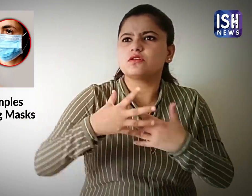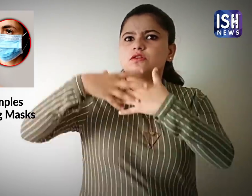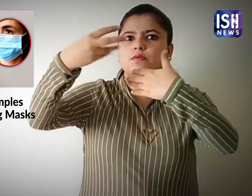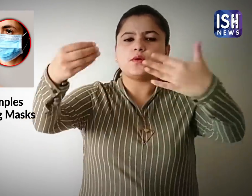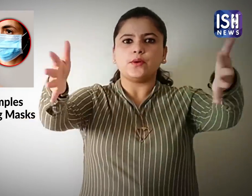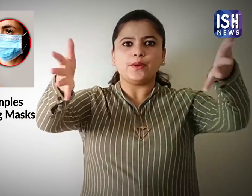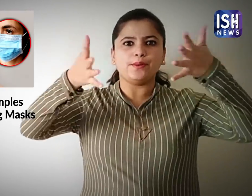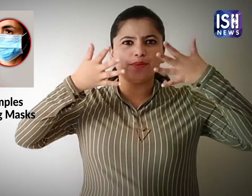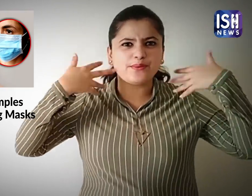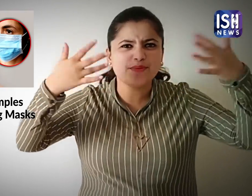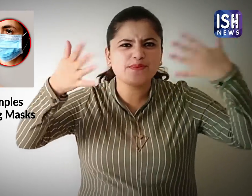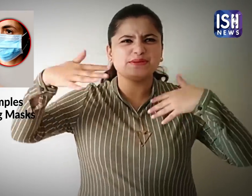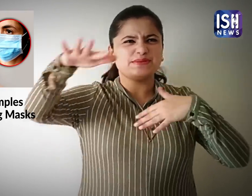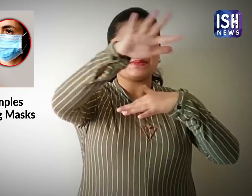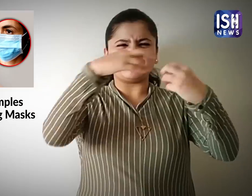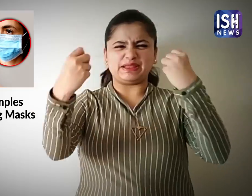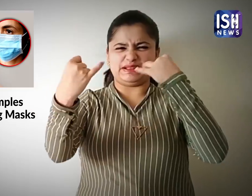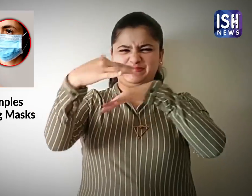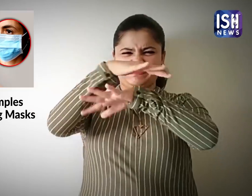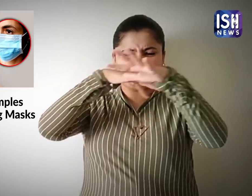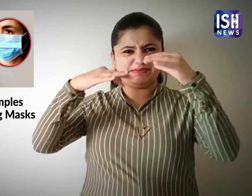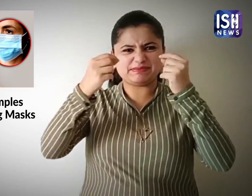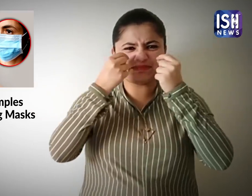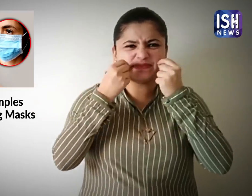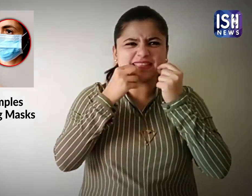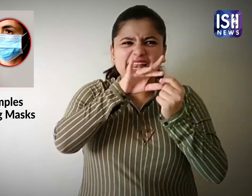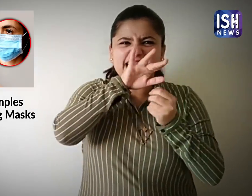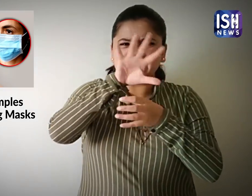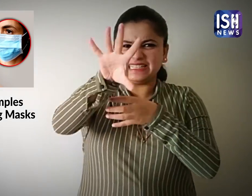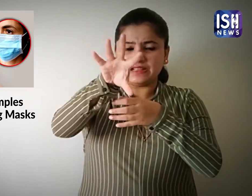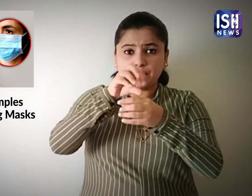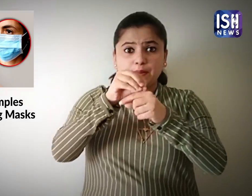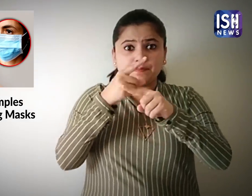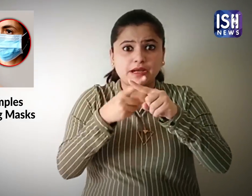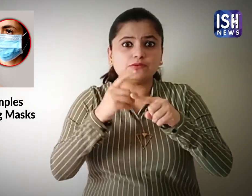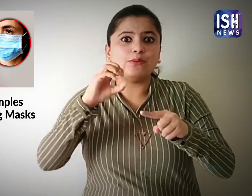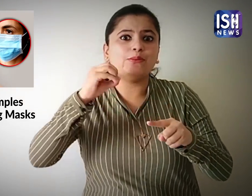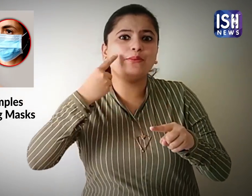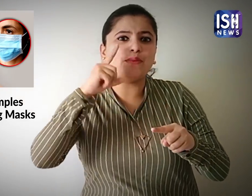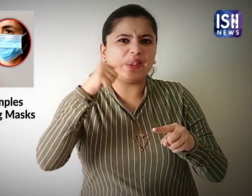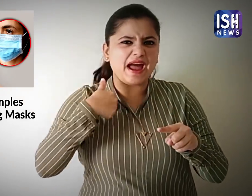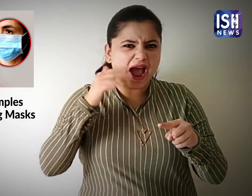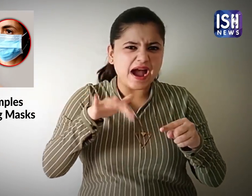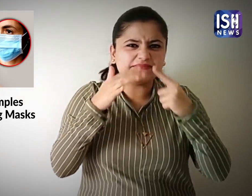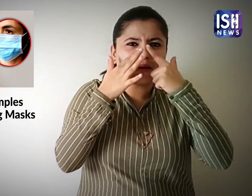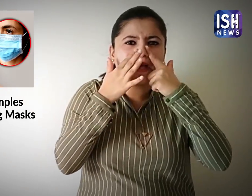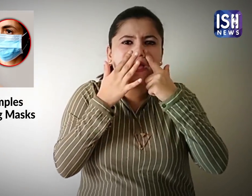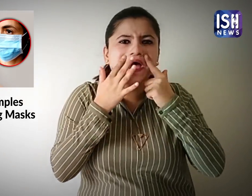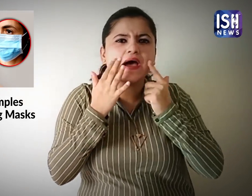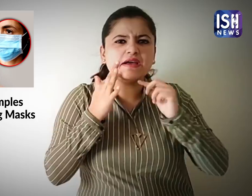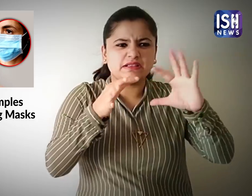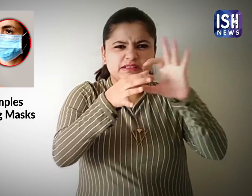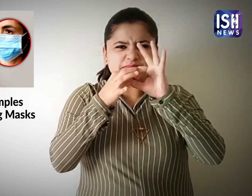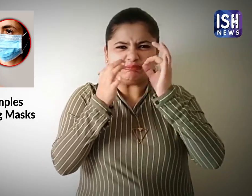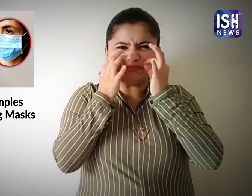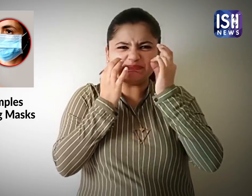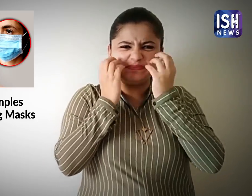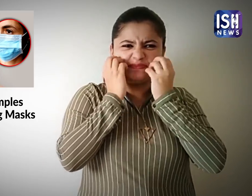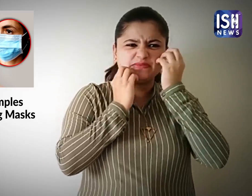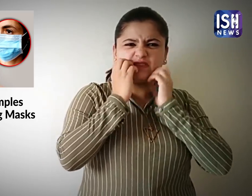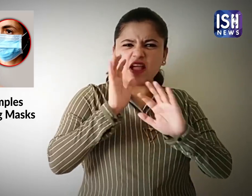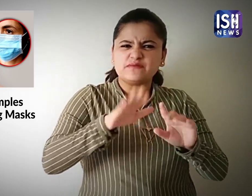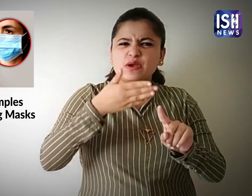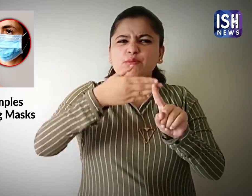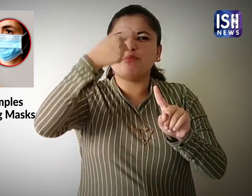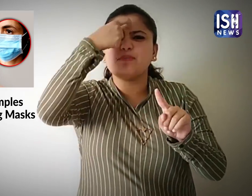as the dirt and oil gets trapped in the mask.